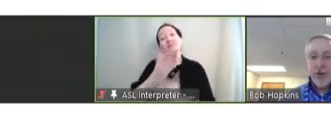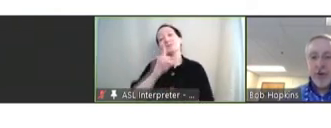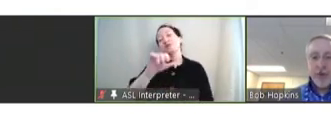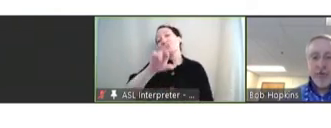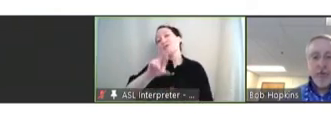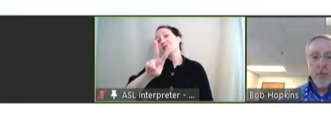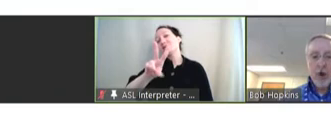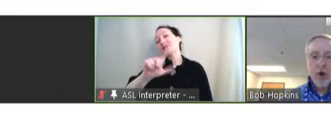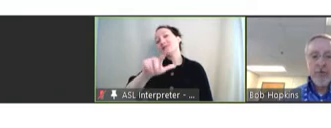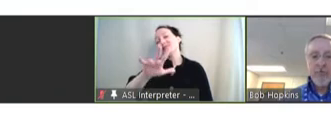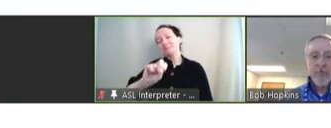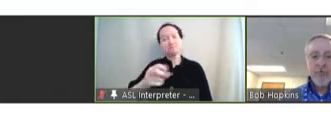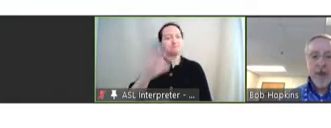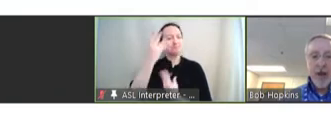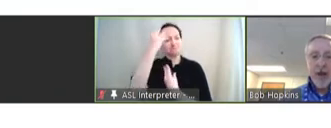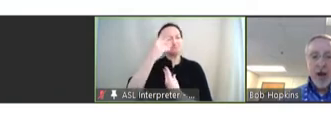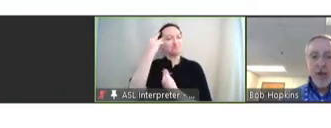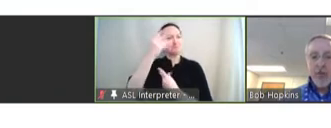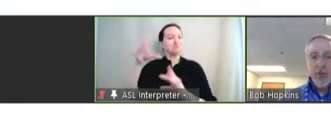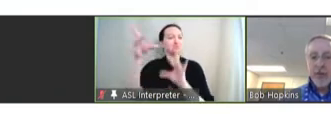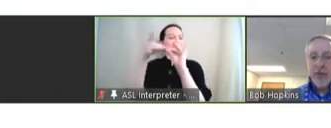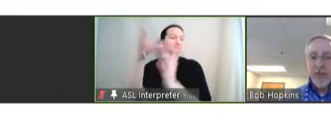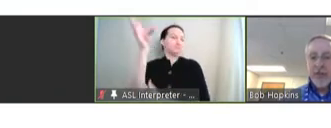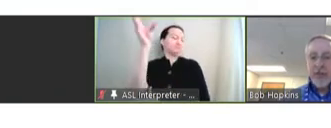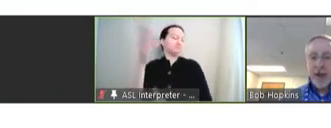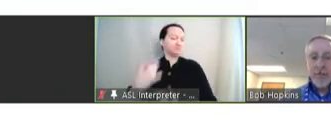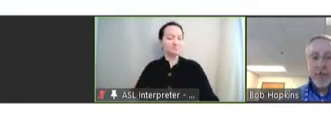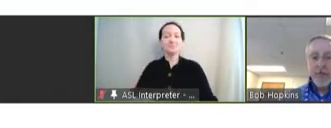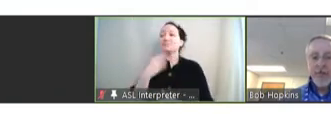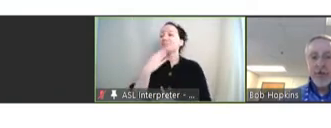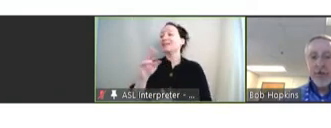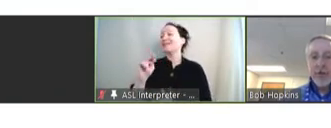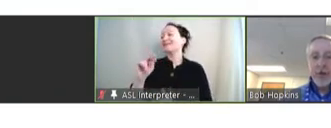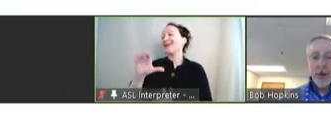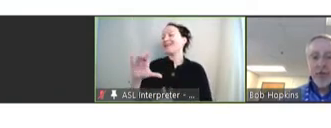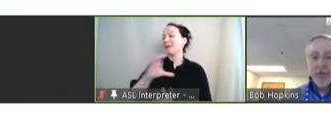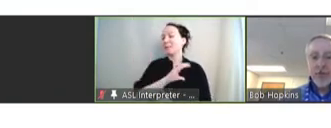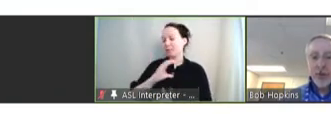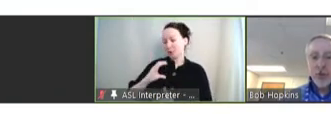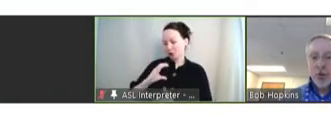thoughtful remarks. I also want to thank the NVAC members and subcommittee members for their work